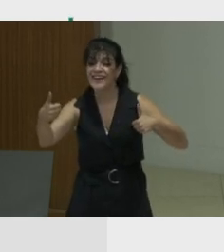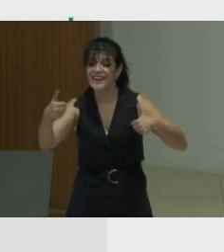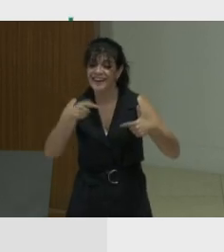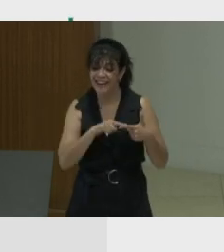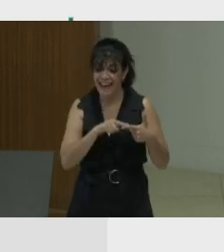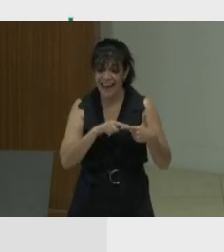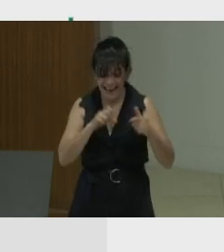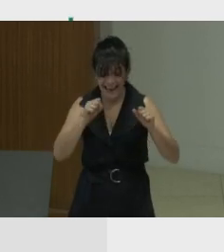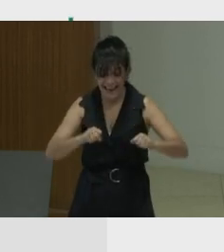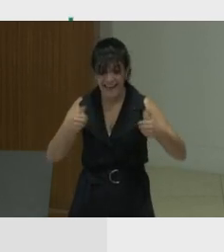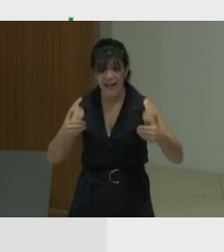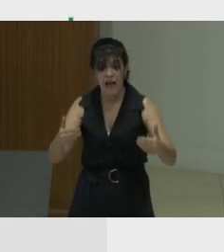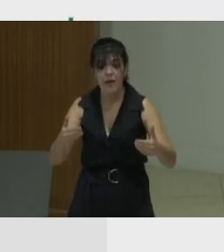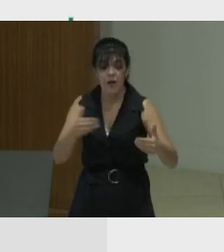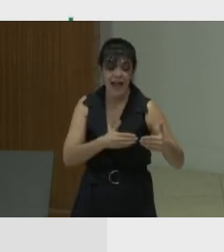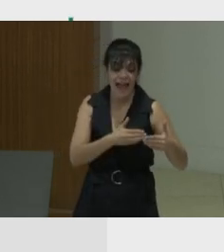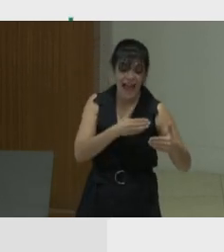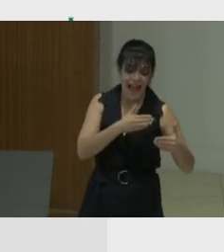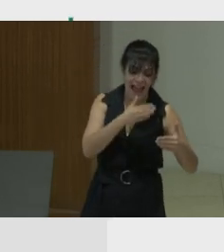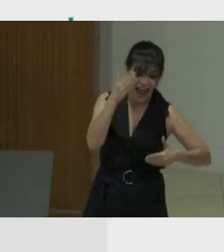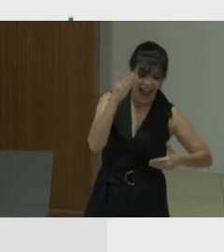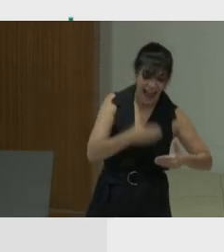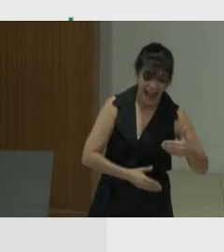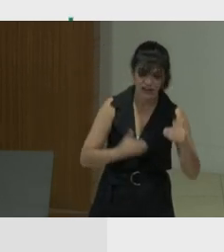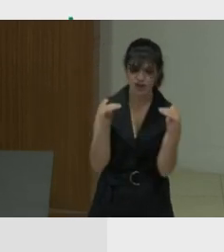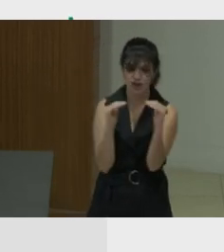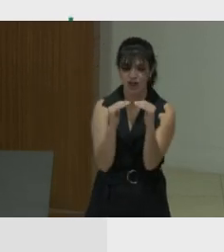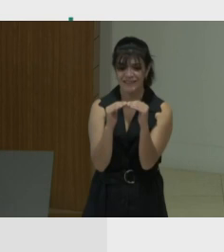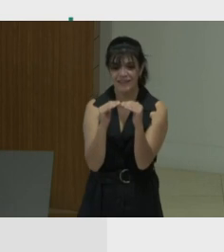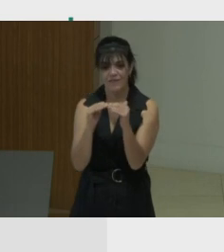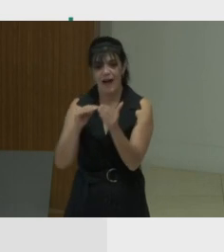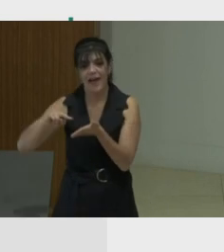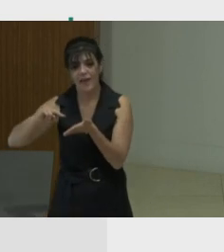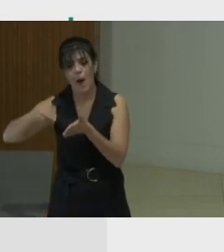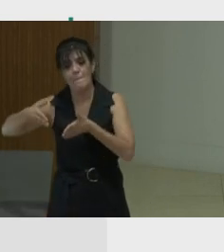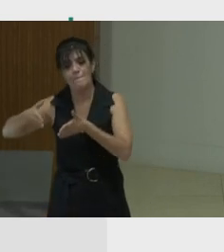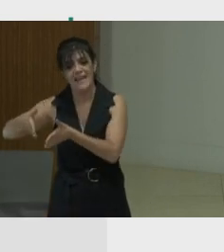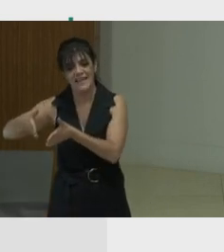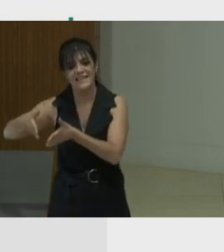It can enable and justifies a mentality way of thinking, which can lead to a sense of moral justification.